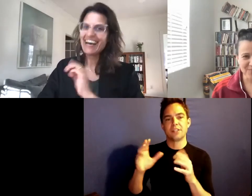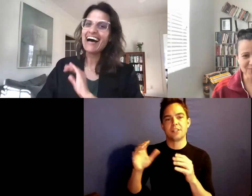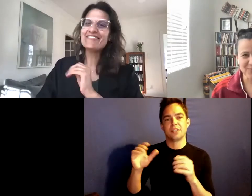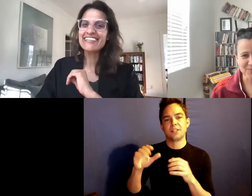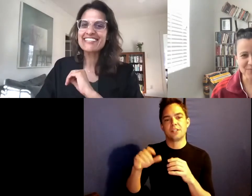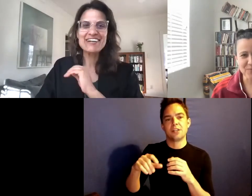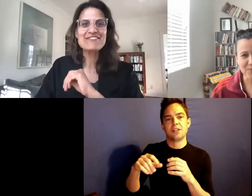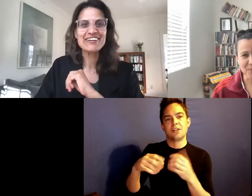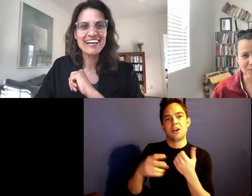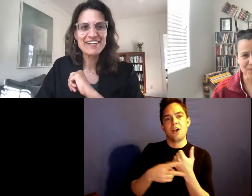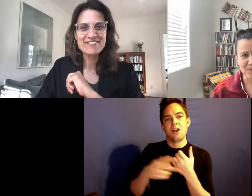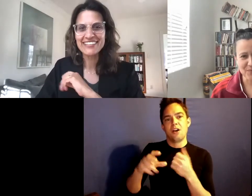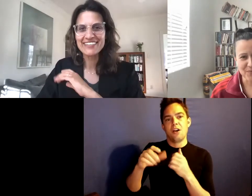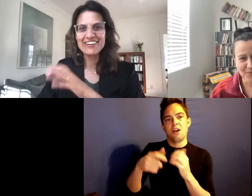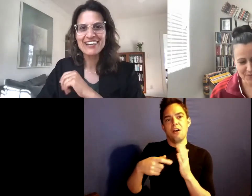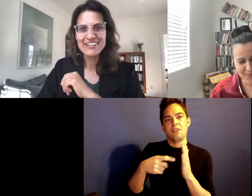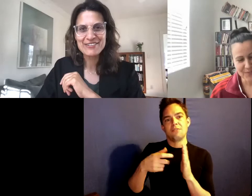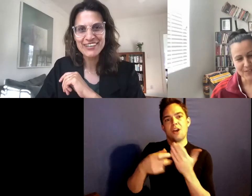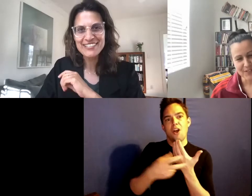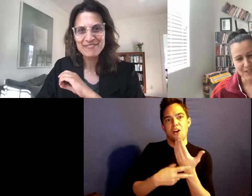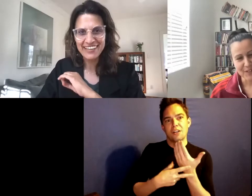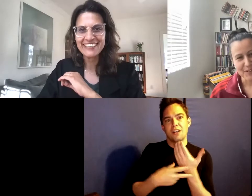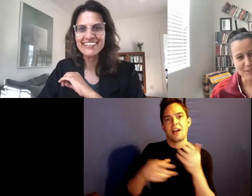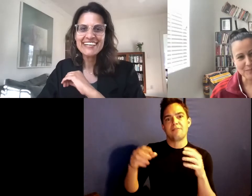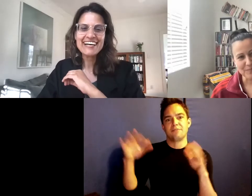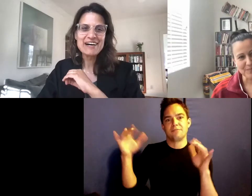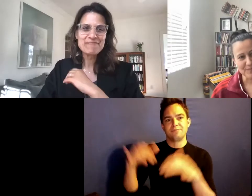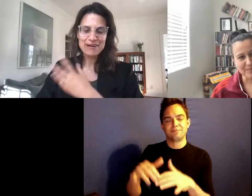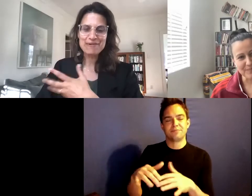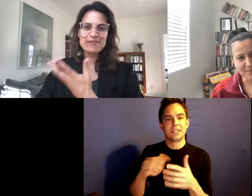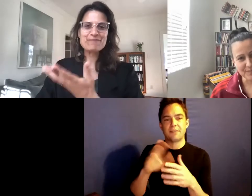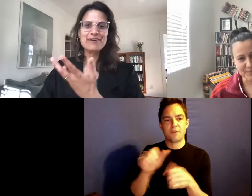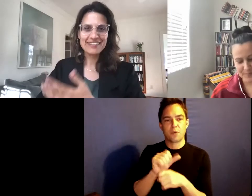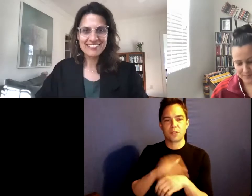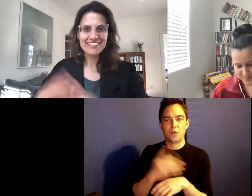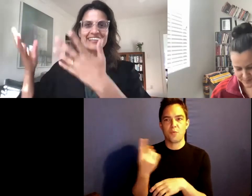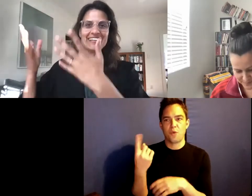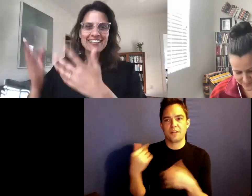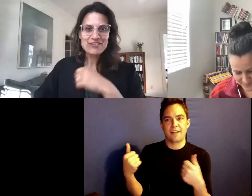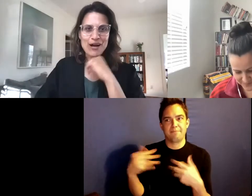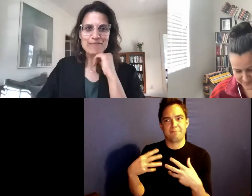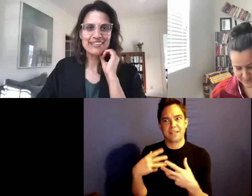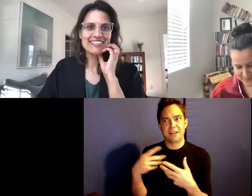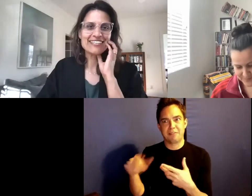I'm really scared of archives. But I wrote this book that shot me into this